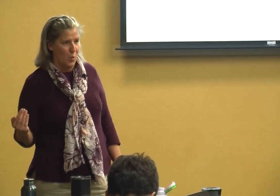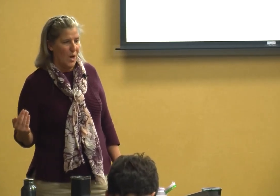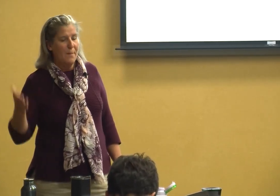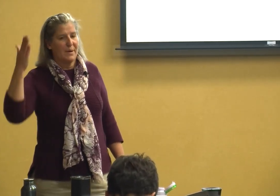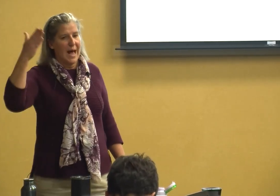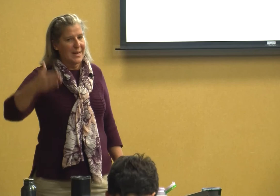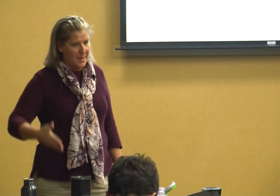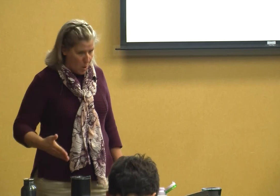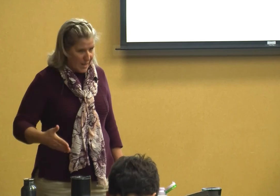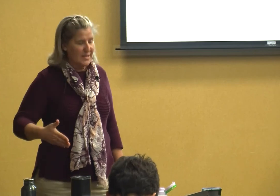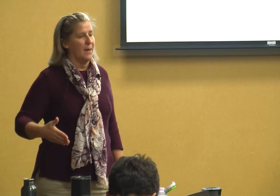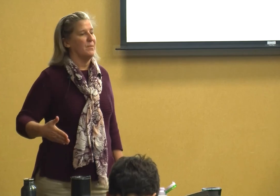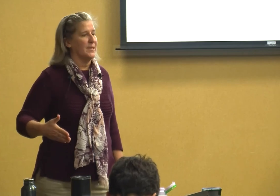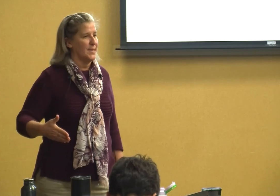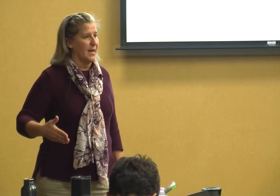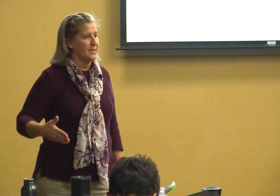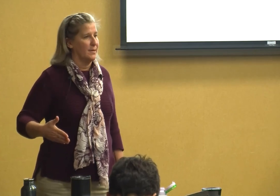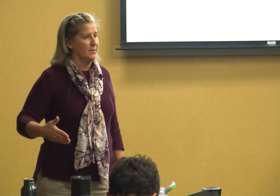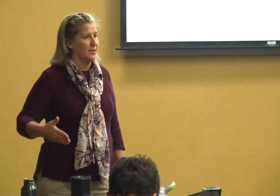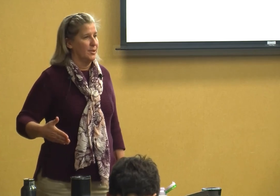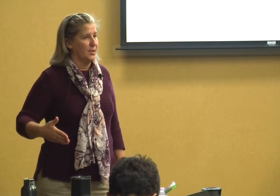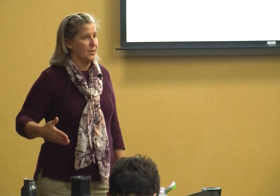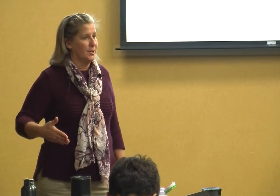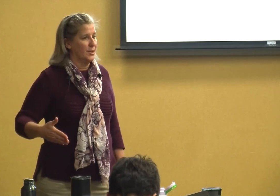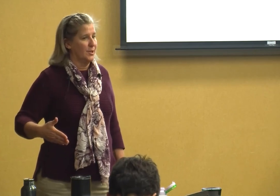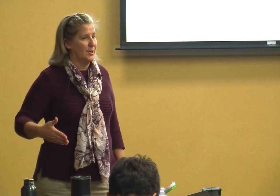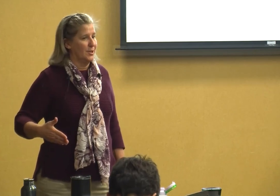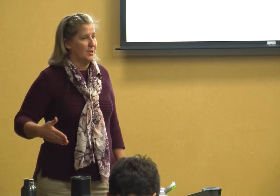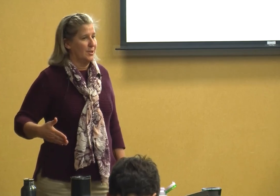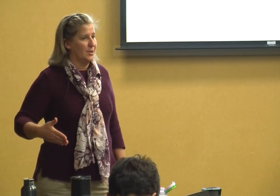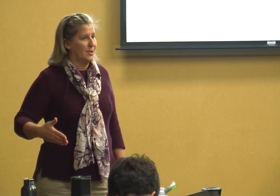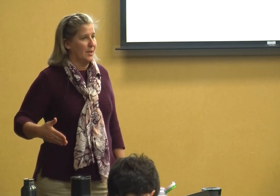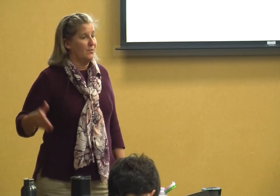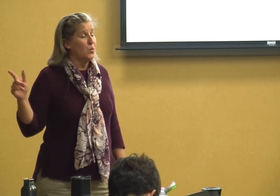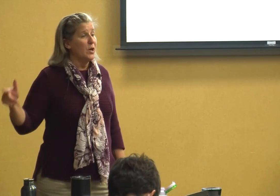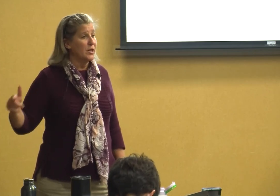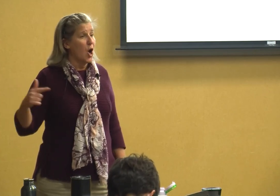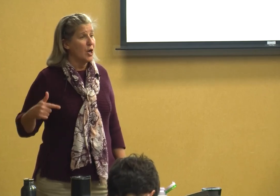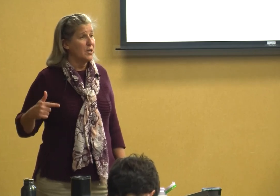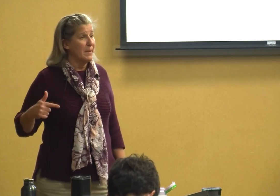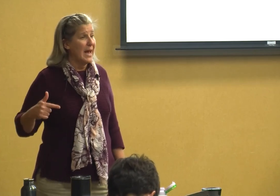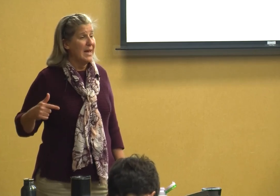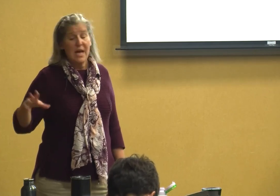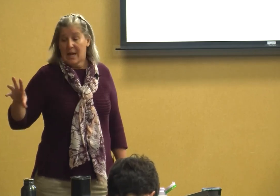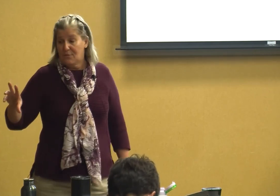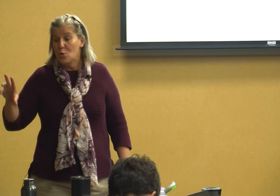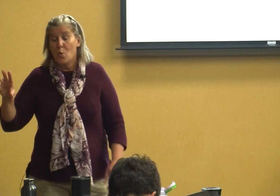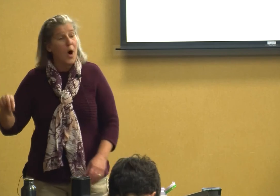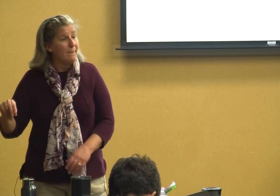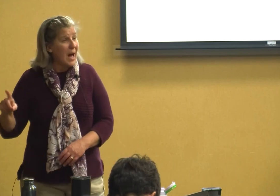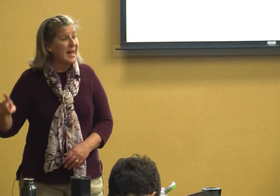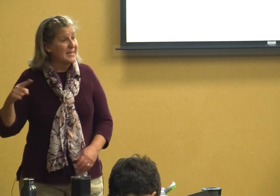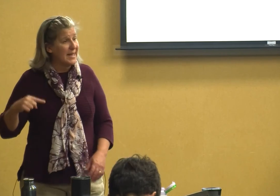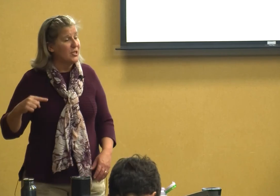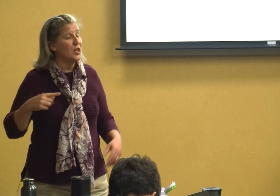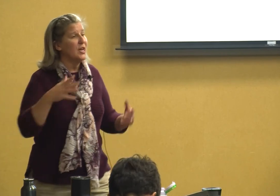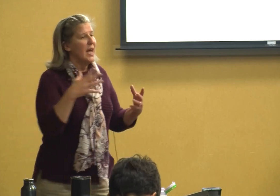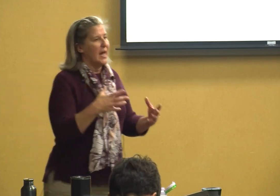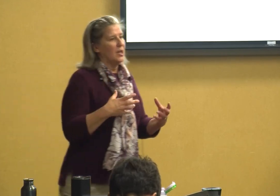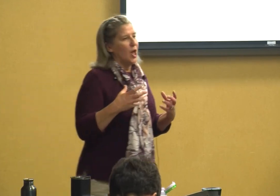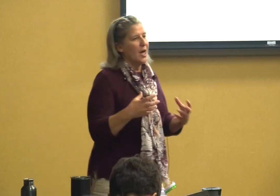but I don't accept these things if you want to talk to me if you want my attention and a lot